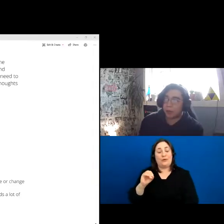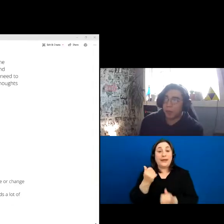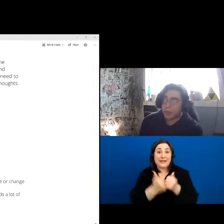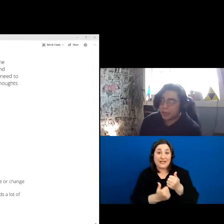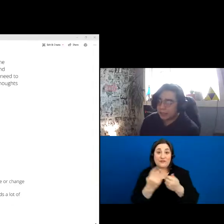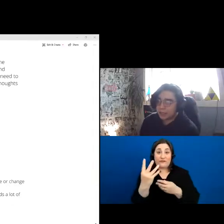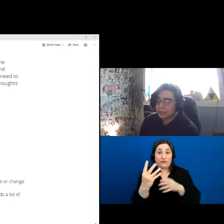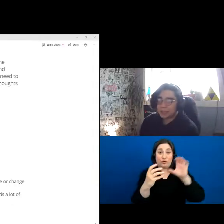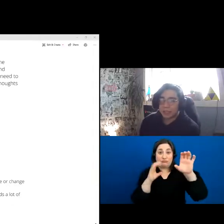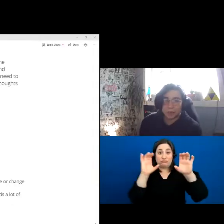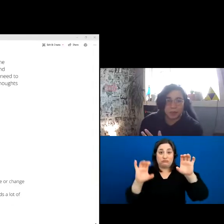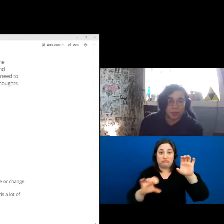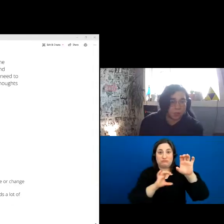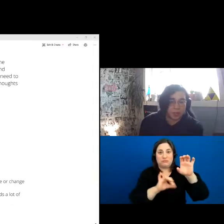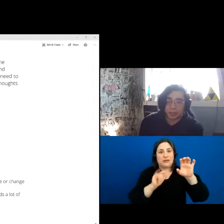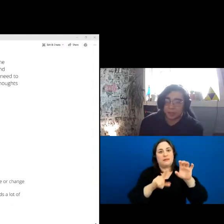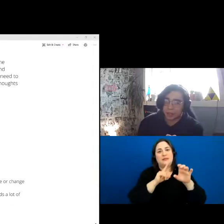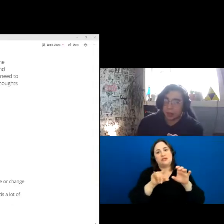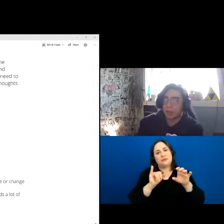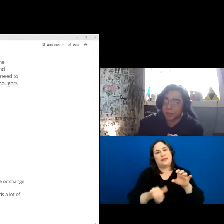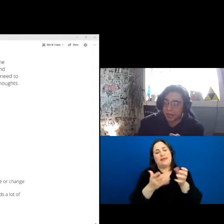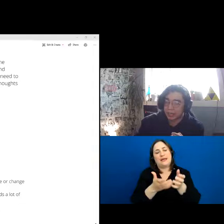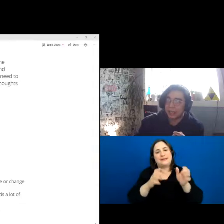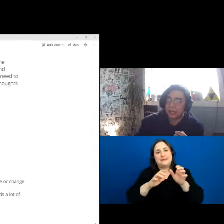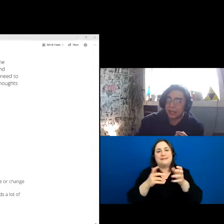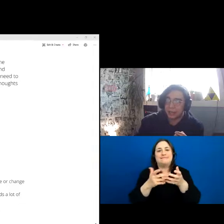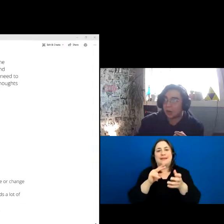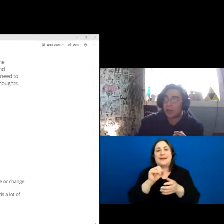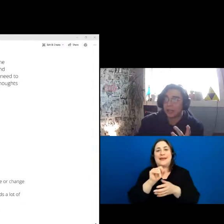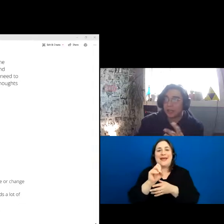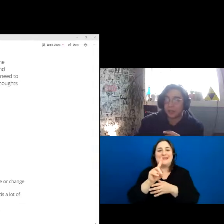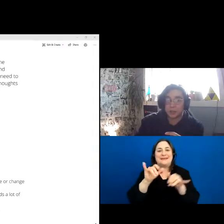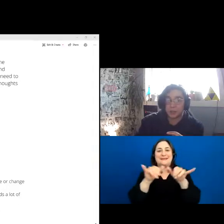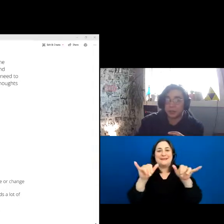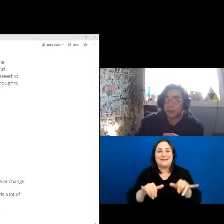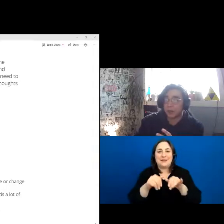represent the nested system of community, they all represent, they are all the individual surrounded